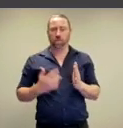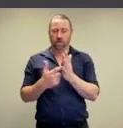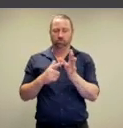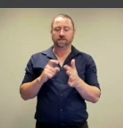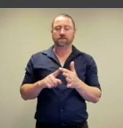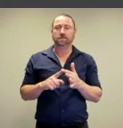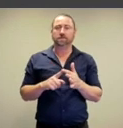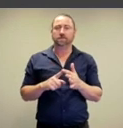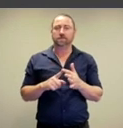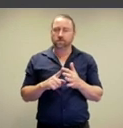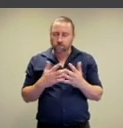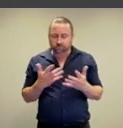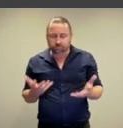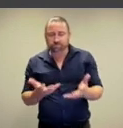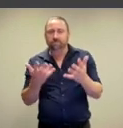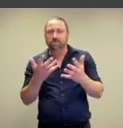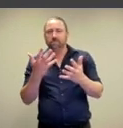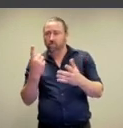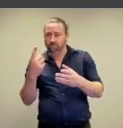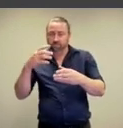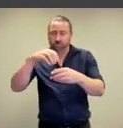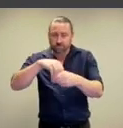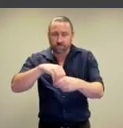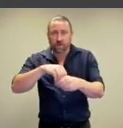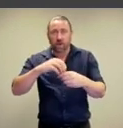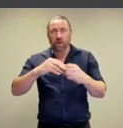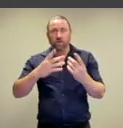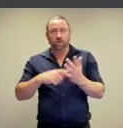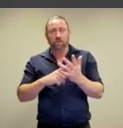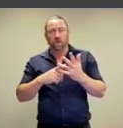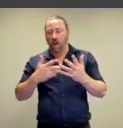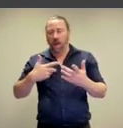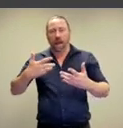humanity. It's about encouraging